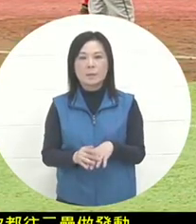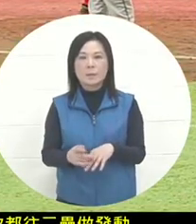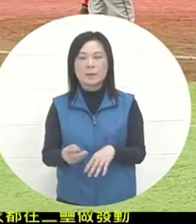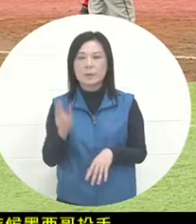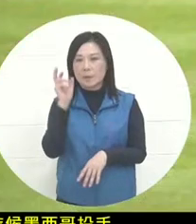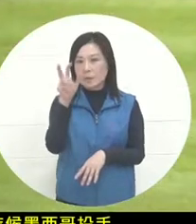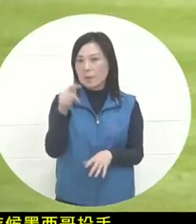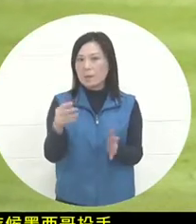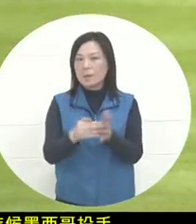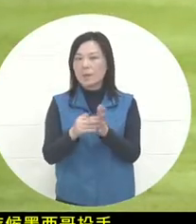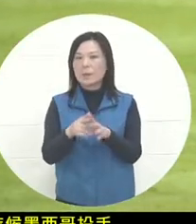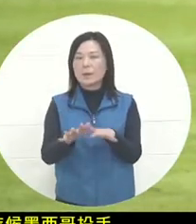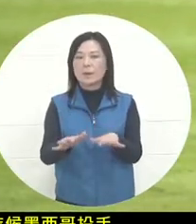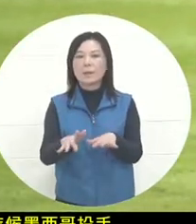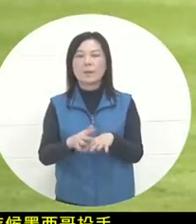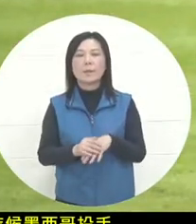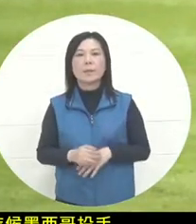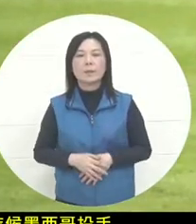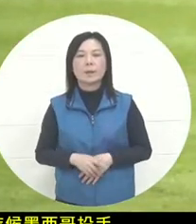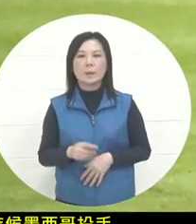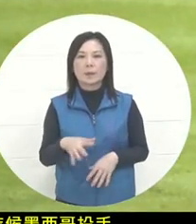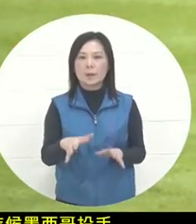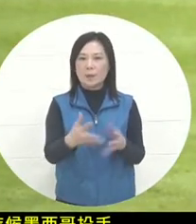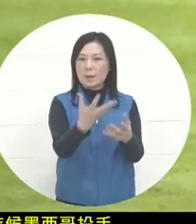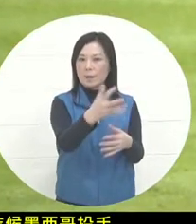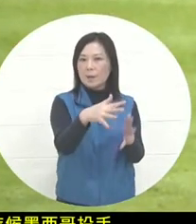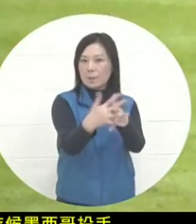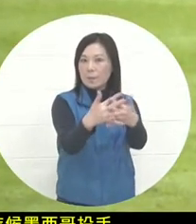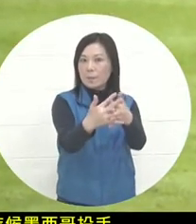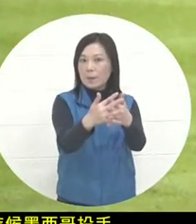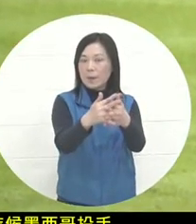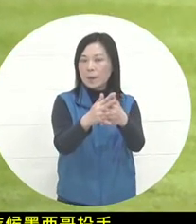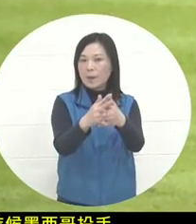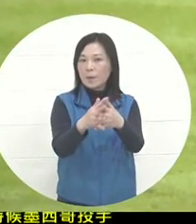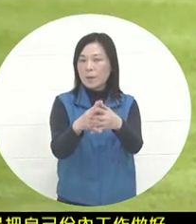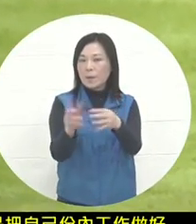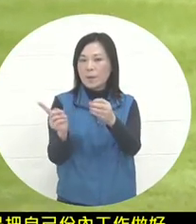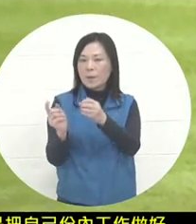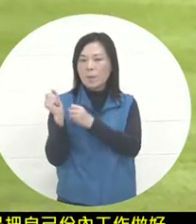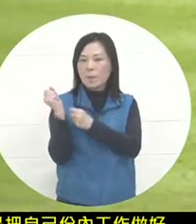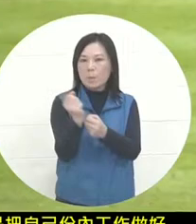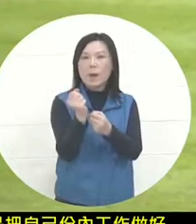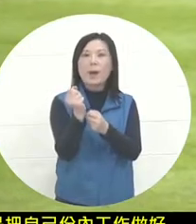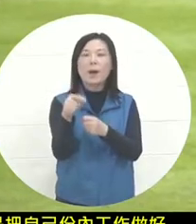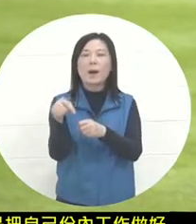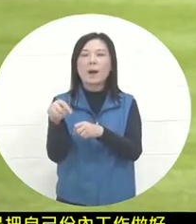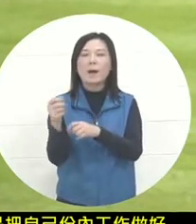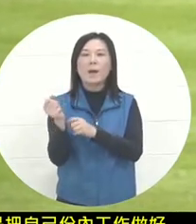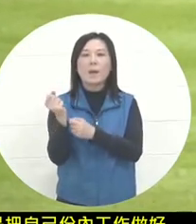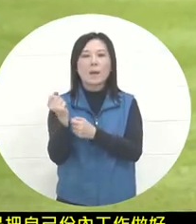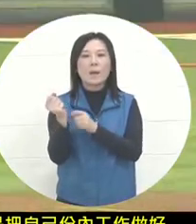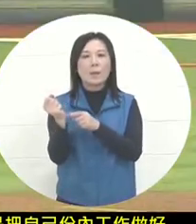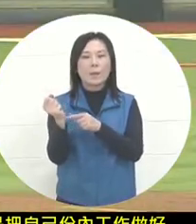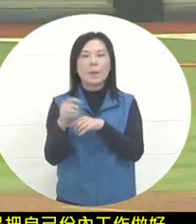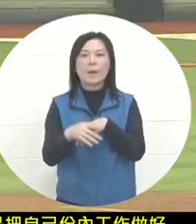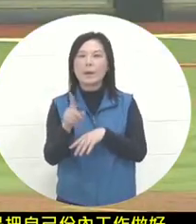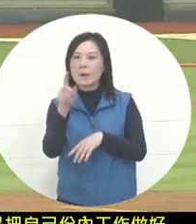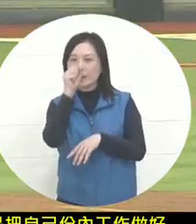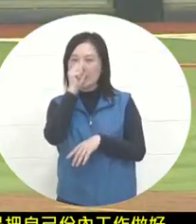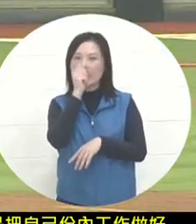pitched for more than one round today and faced most of the American team's batters. You can at least achieve a situation of one good, one bad, two good and two bad